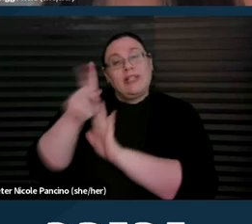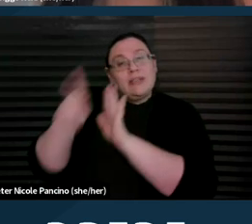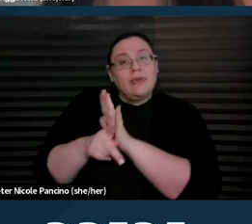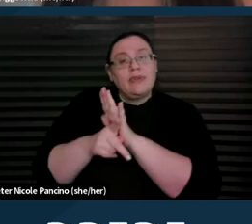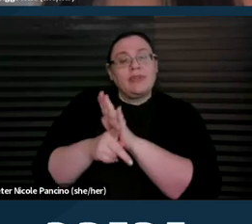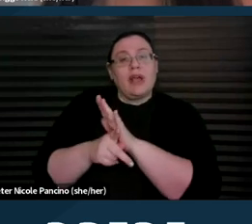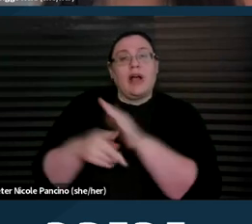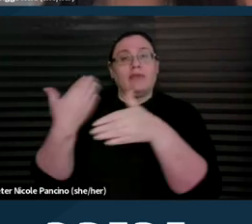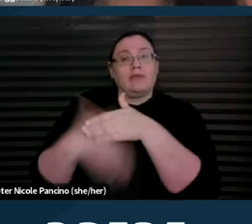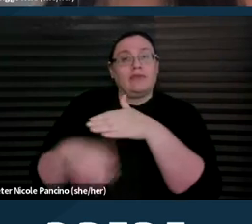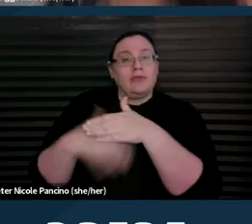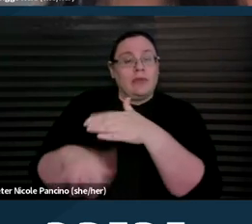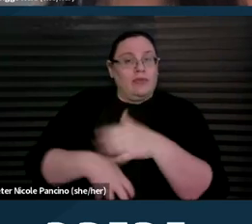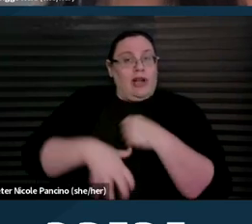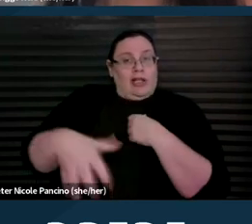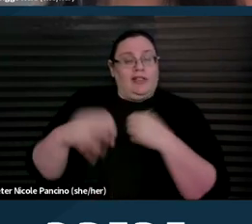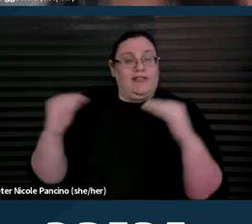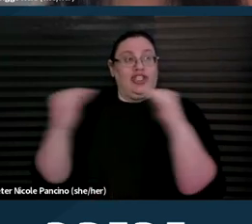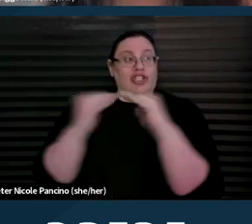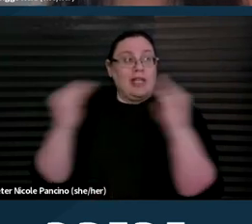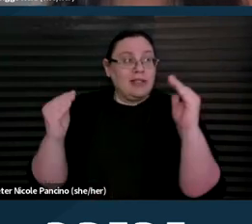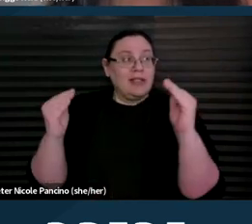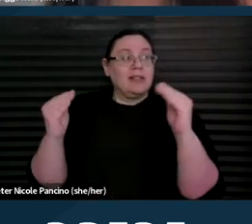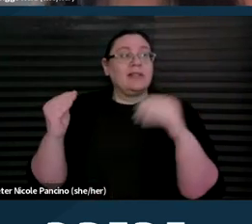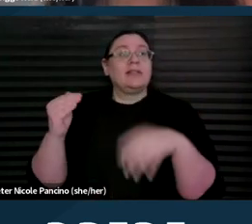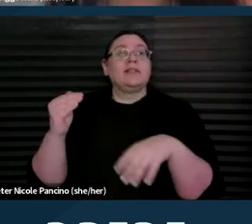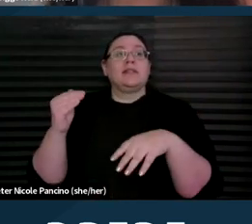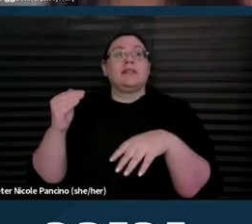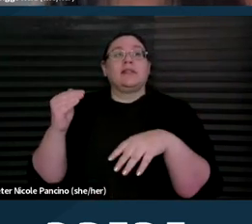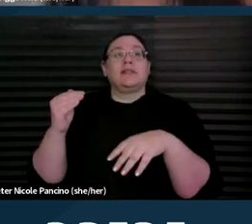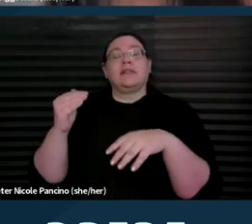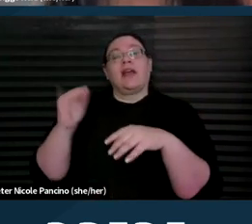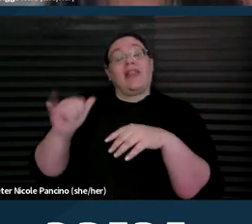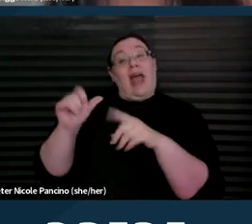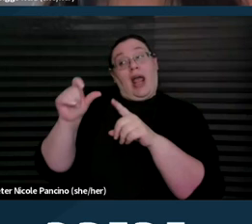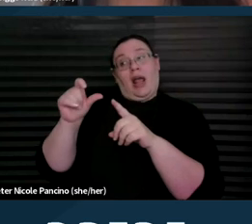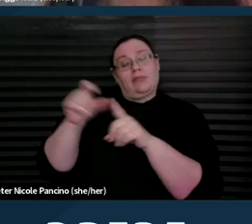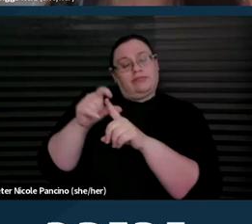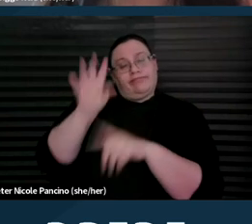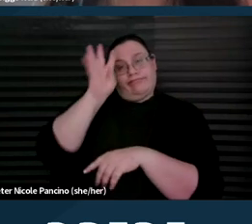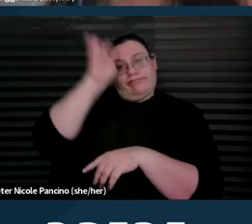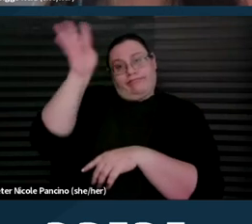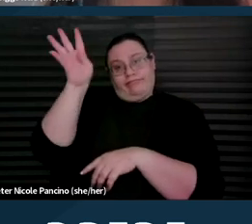Reproductive, these, like, reproductive justice was coined similarly to by SisterSong,